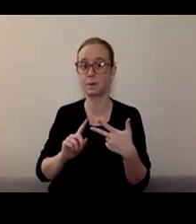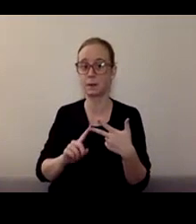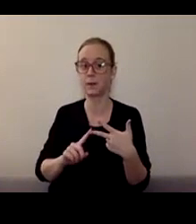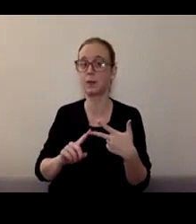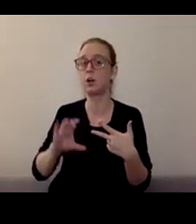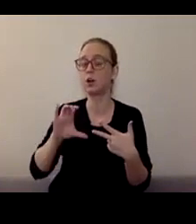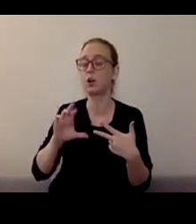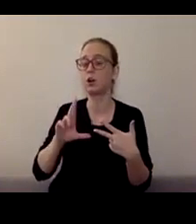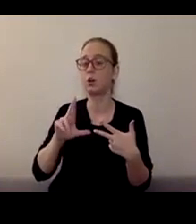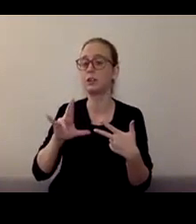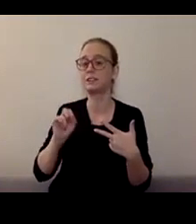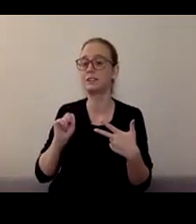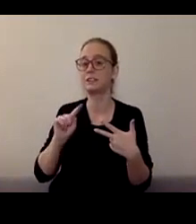with Providence Medical Group.